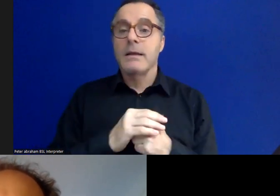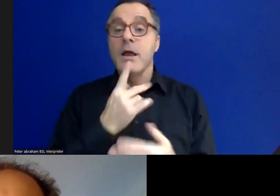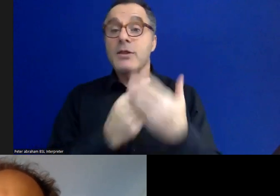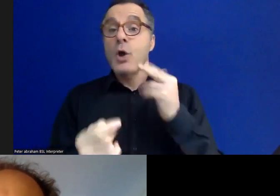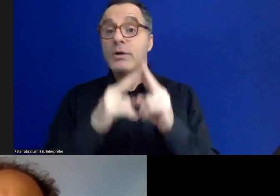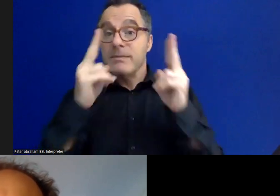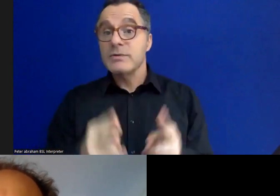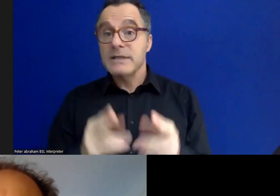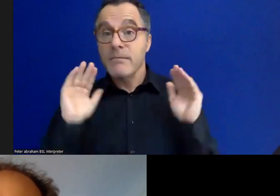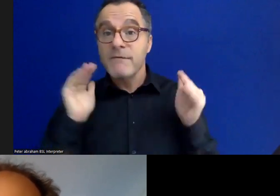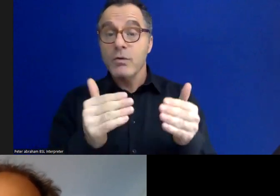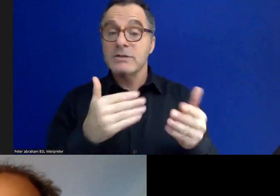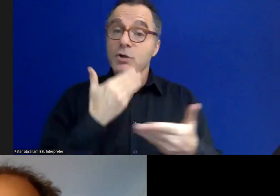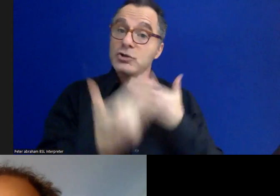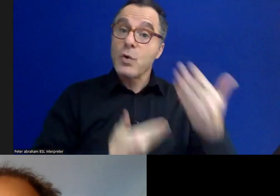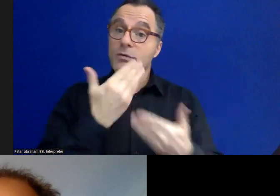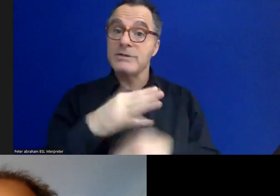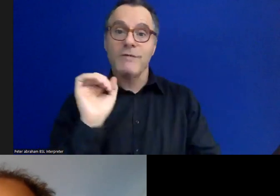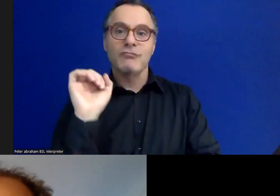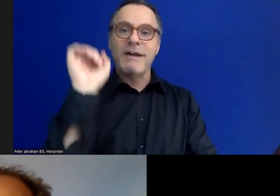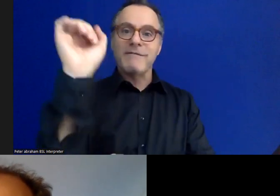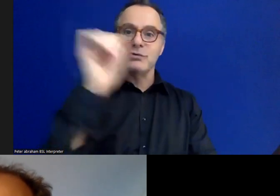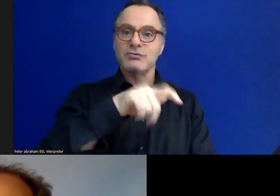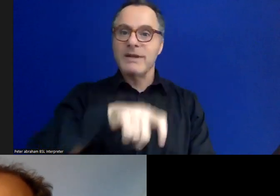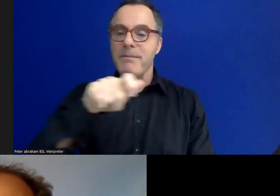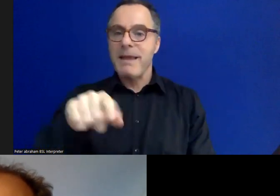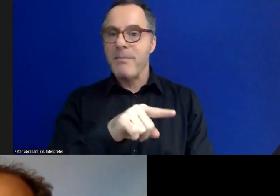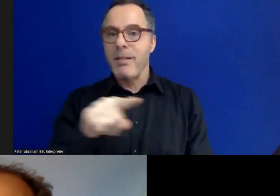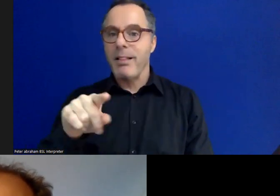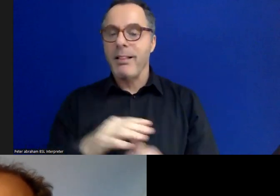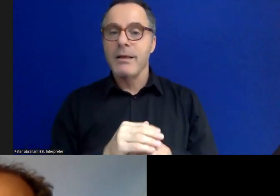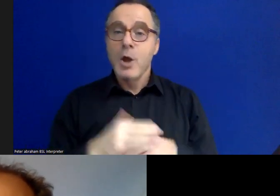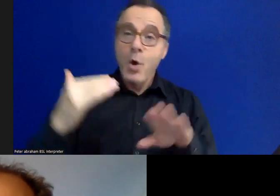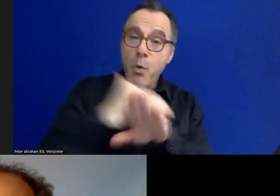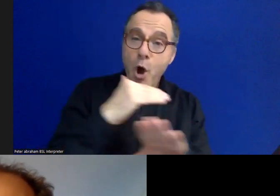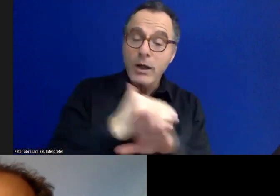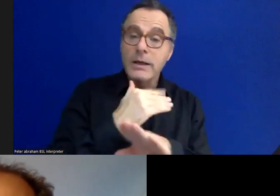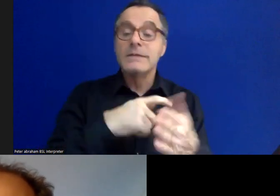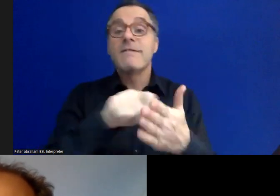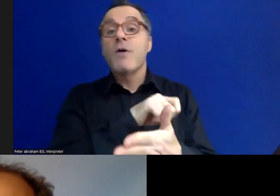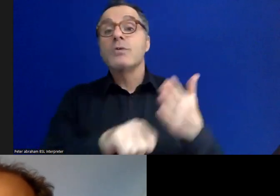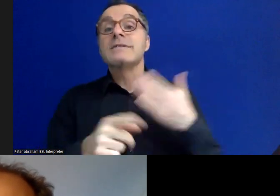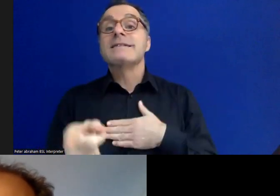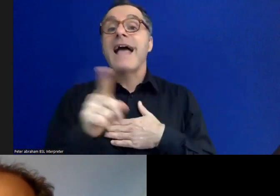sharing the stories of revolutionaries, reformers, workers, voters and citizens who believed then,